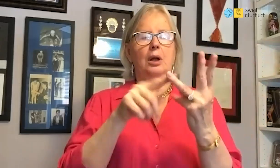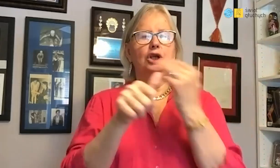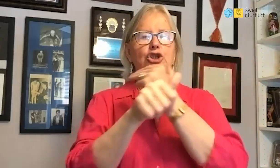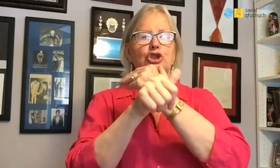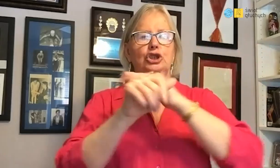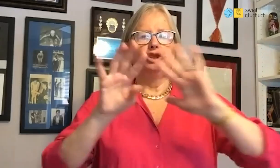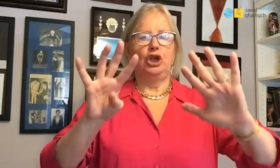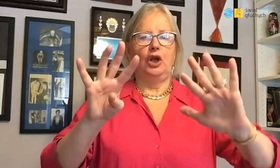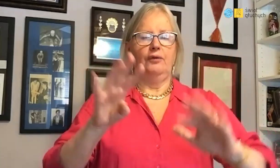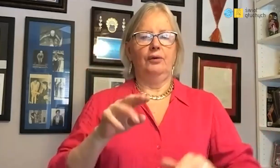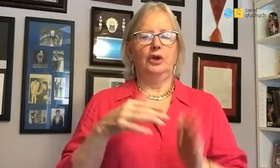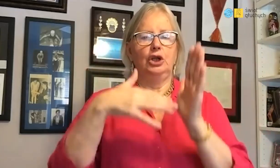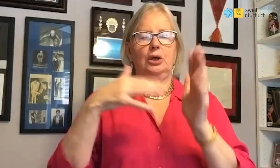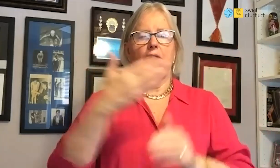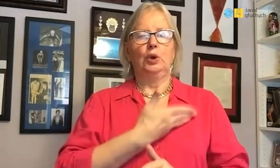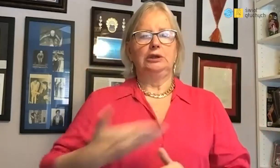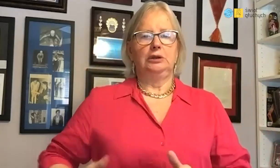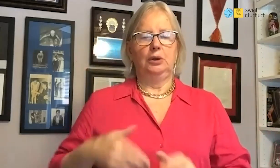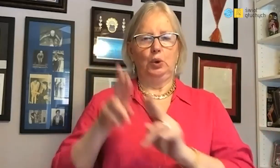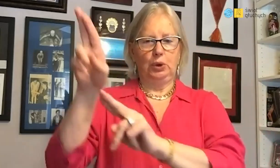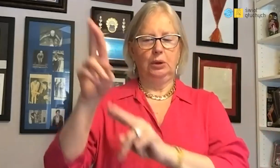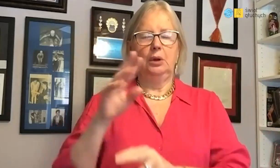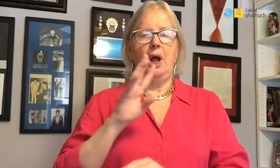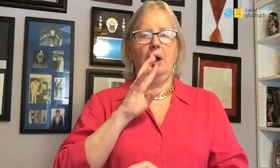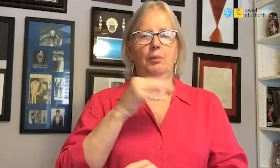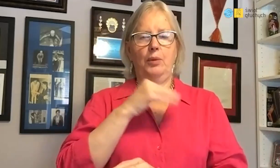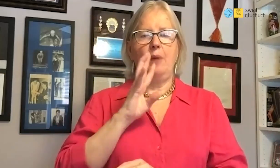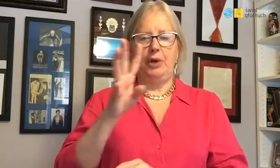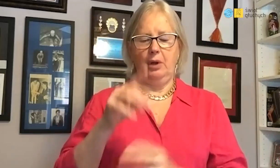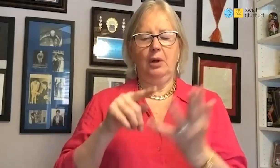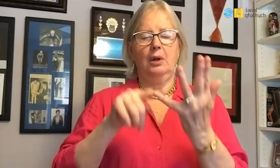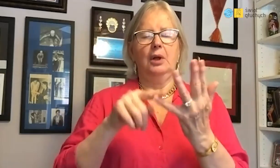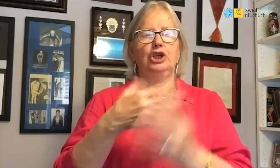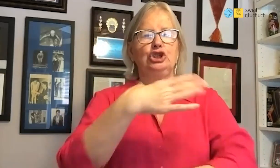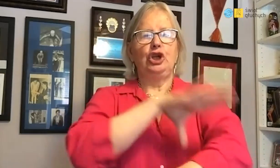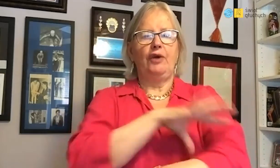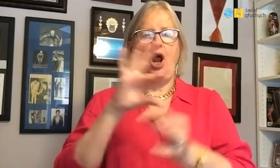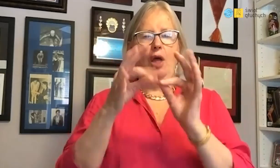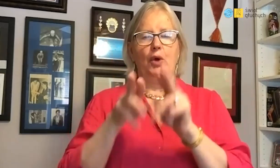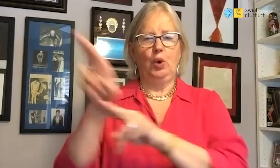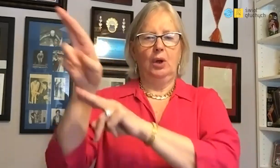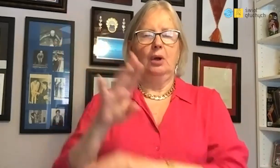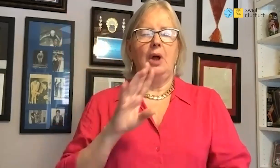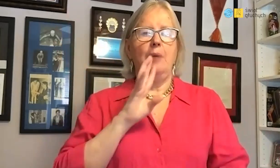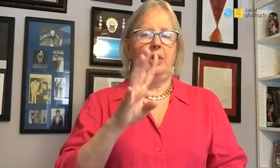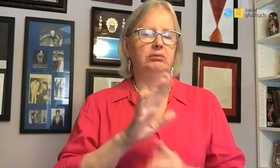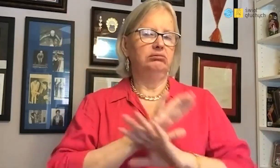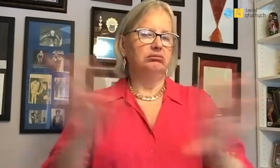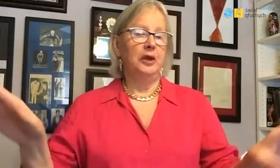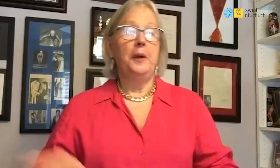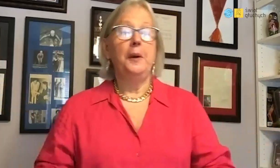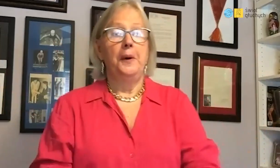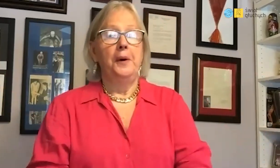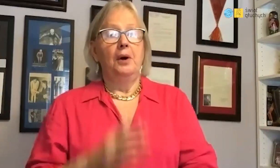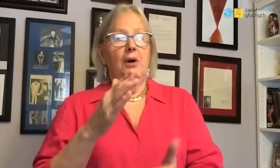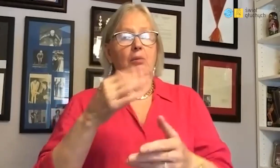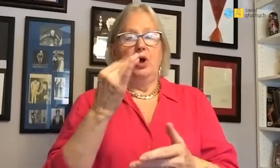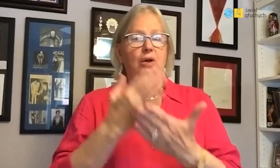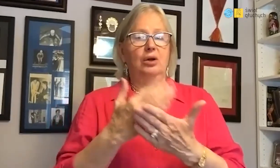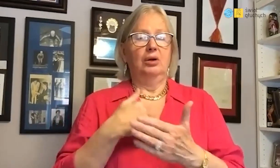1969 - America and the Olympics in Sweden - America.